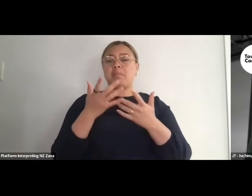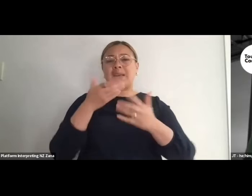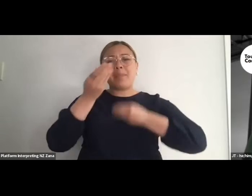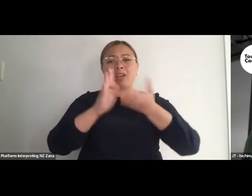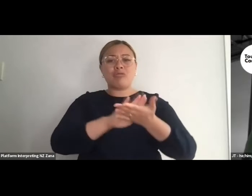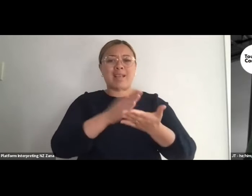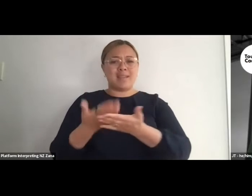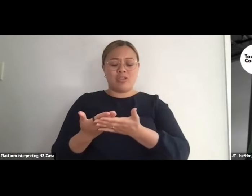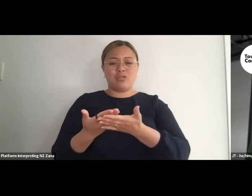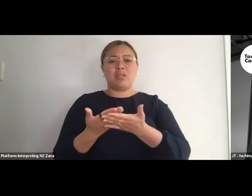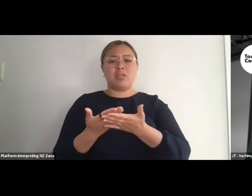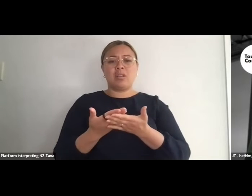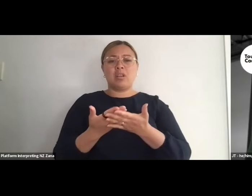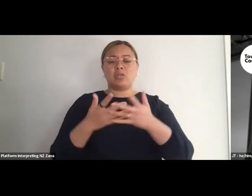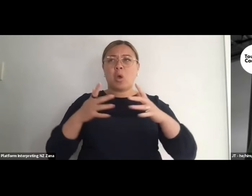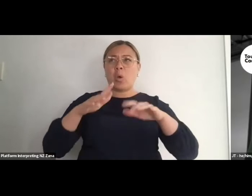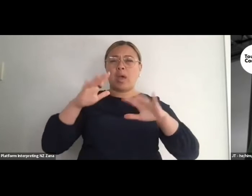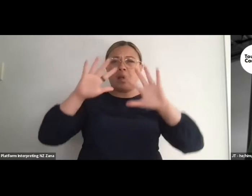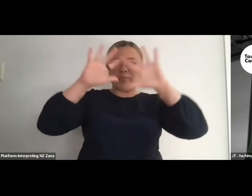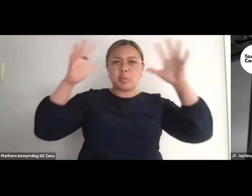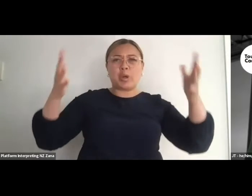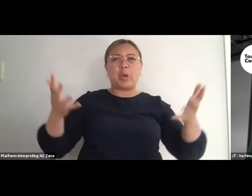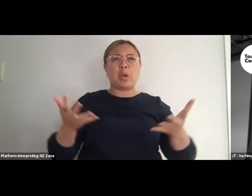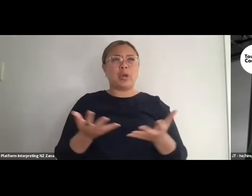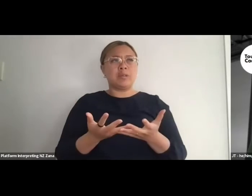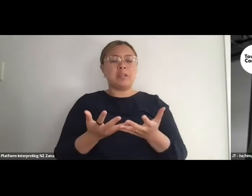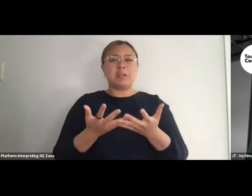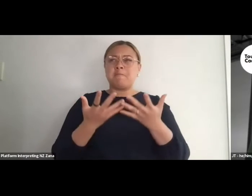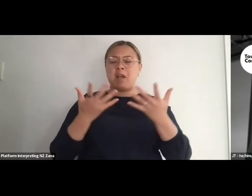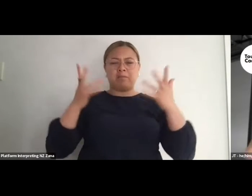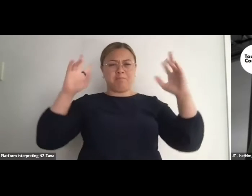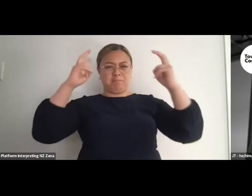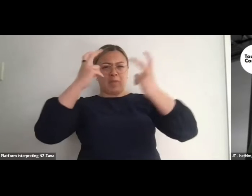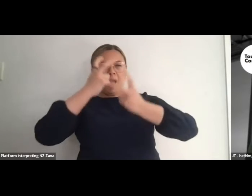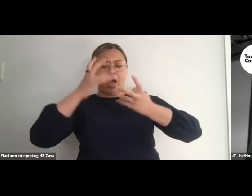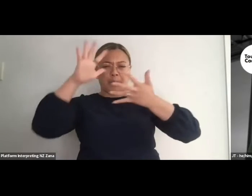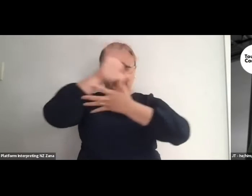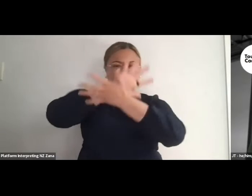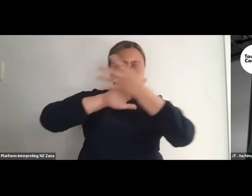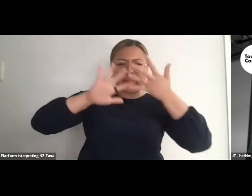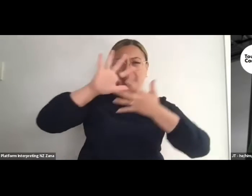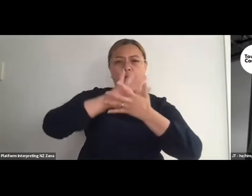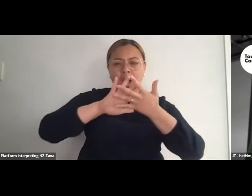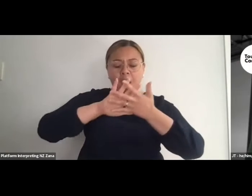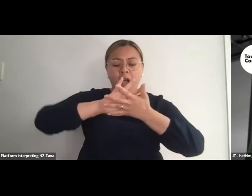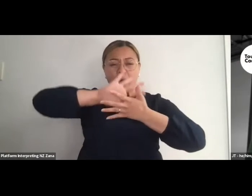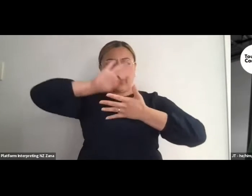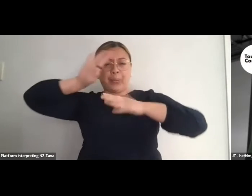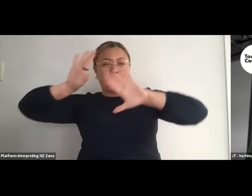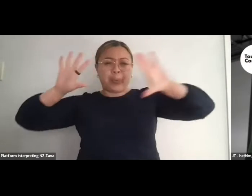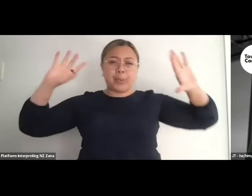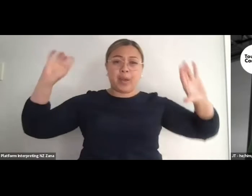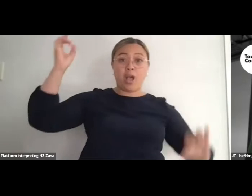of understanding, from our understanding of our world comes unity as people. We are interwoven,